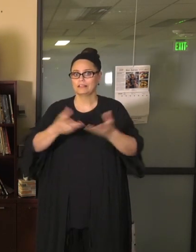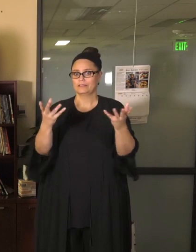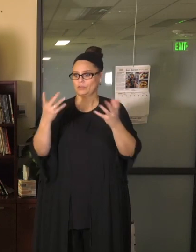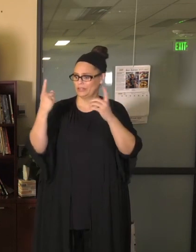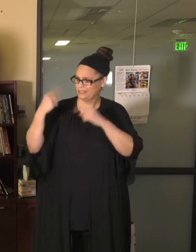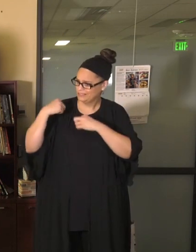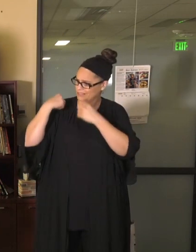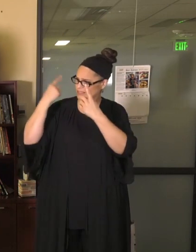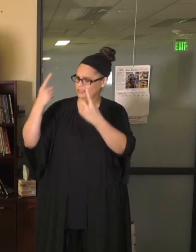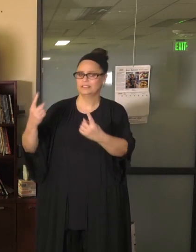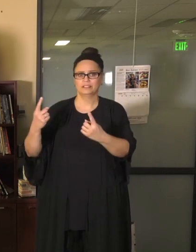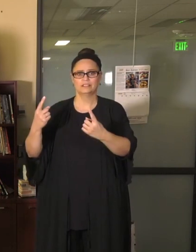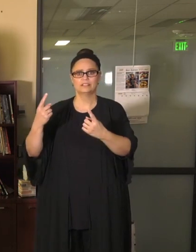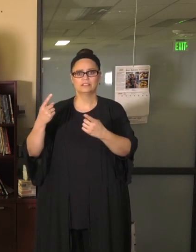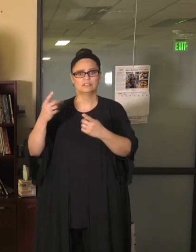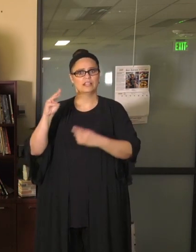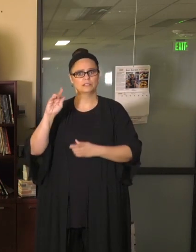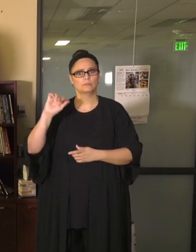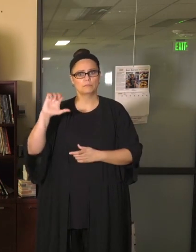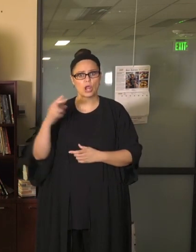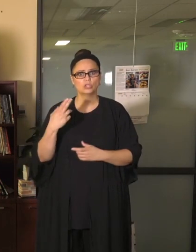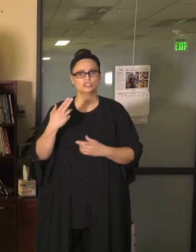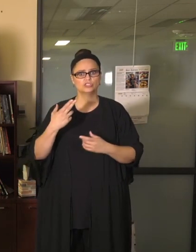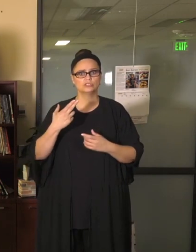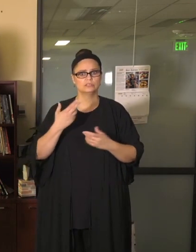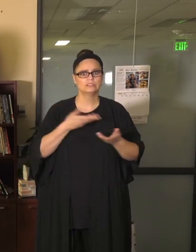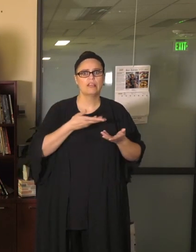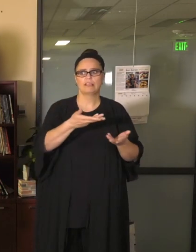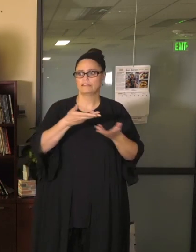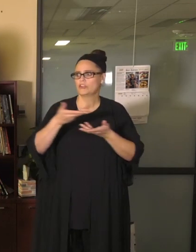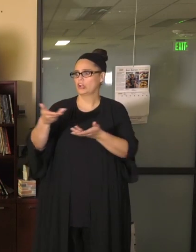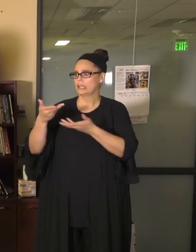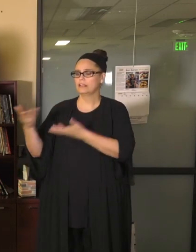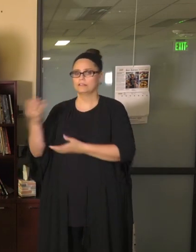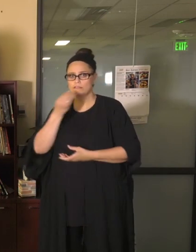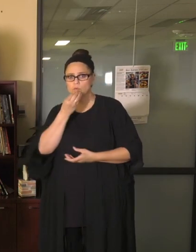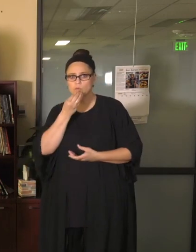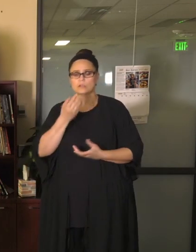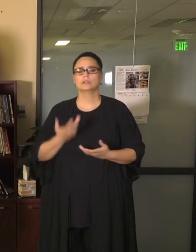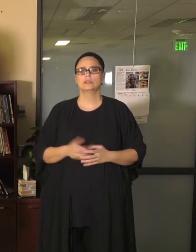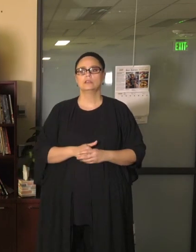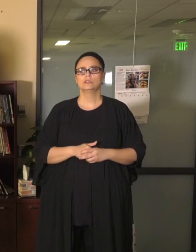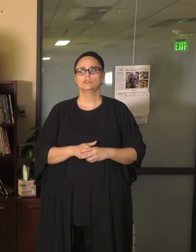forced to close in March. So that's been incredible, but as we think about moving students around, we have new